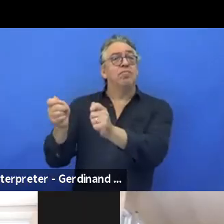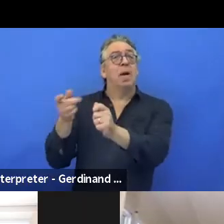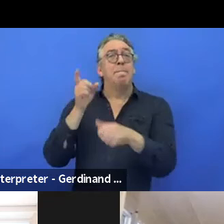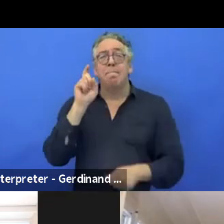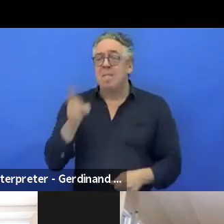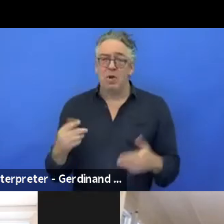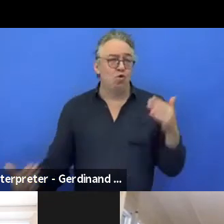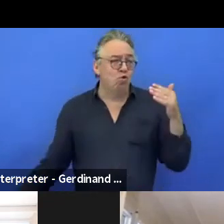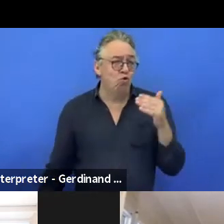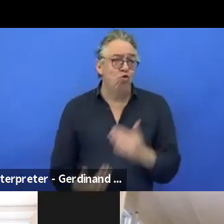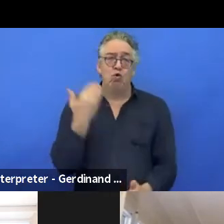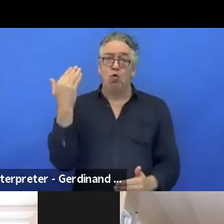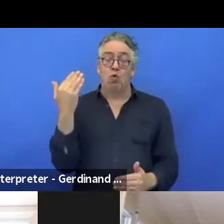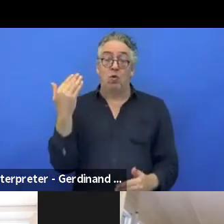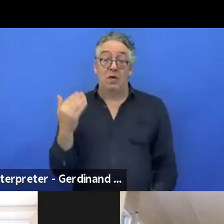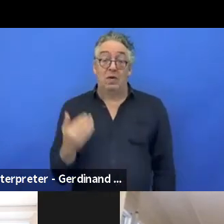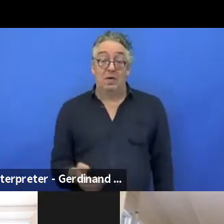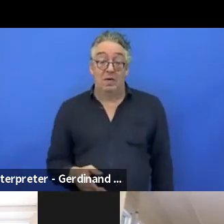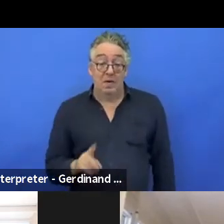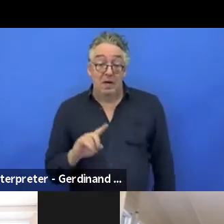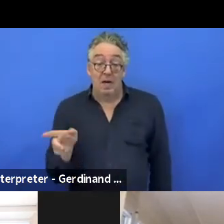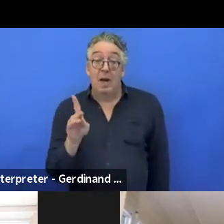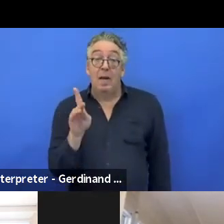I presume this question is for me.